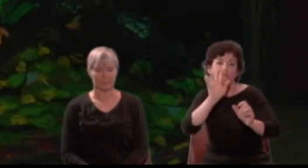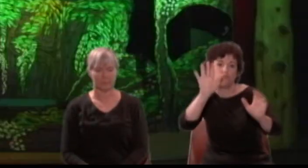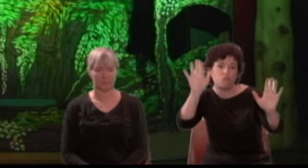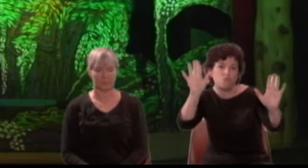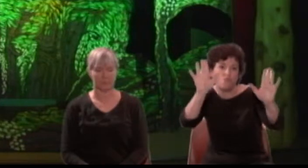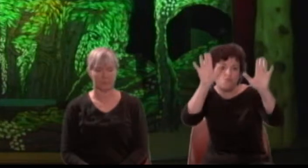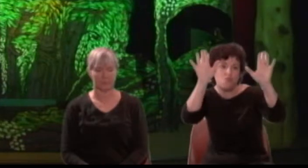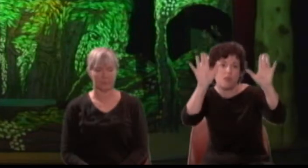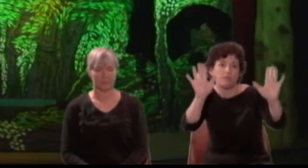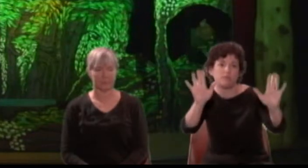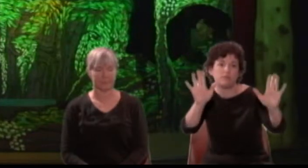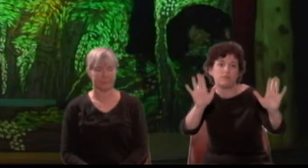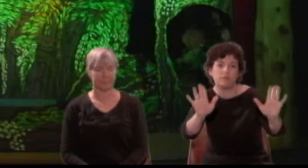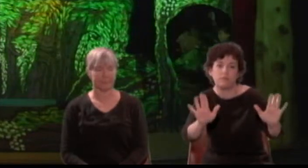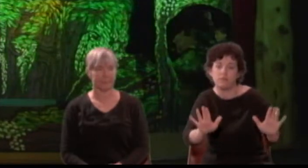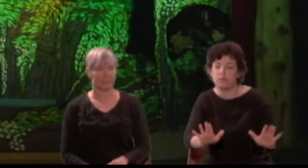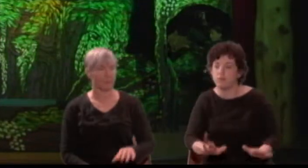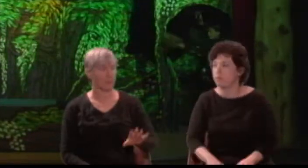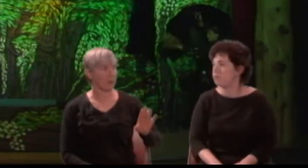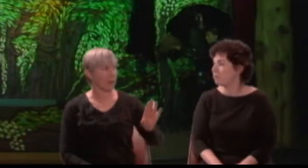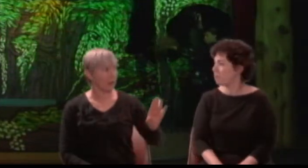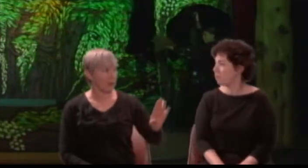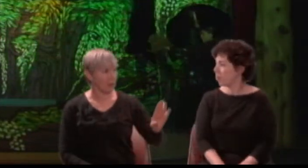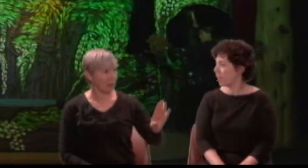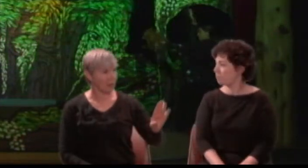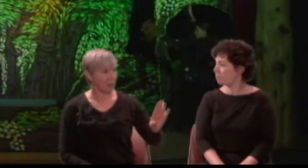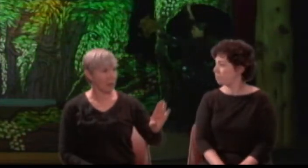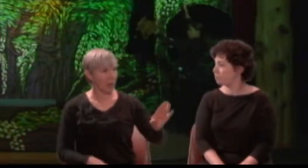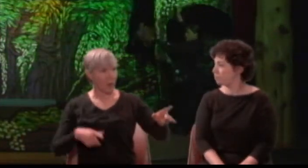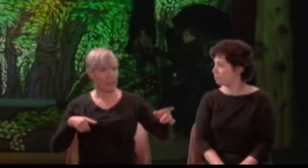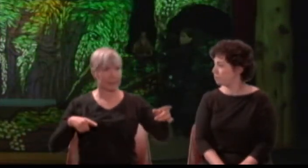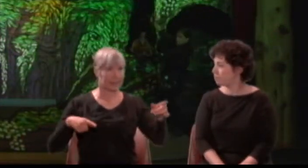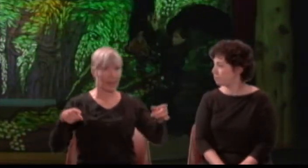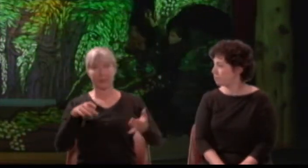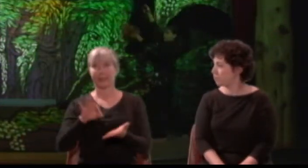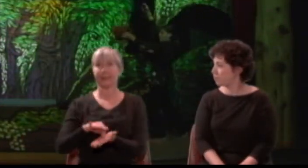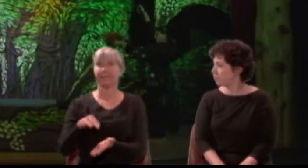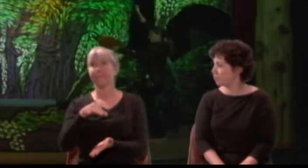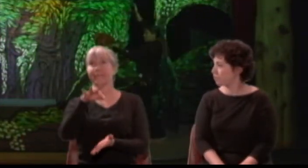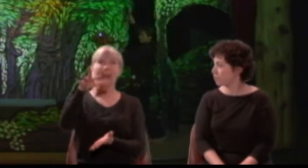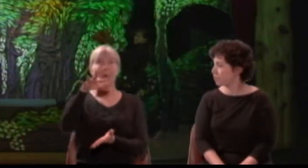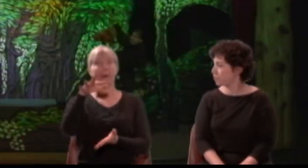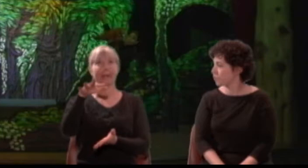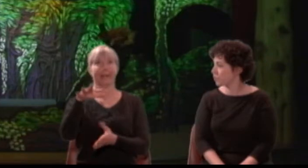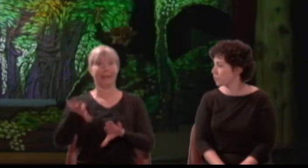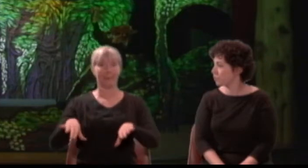[Puck clears voice] Puck: Captain of our fairy band, Helena is here at hand;